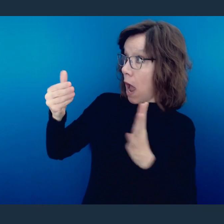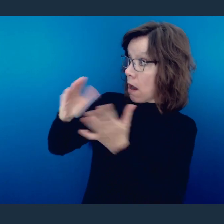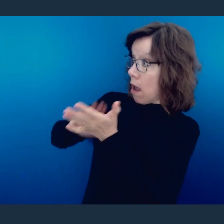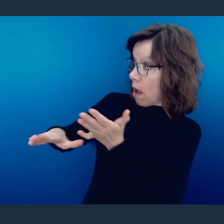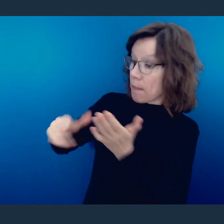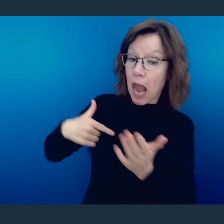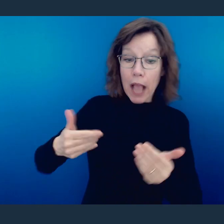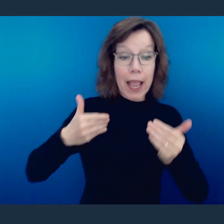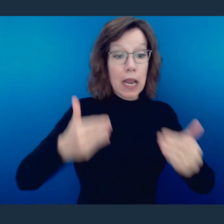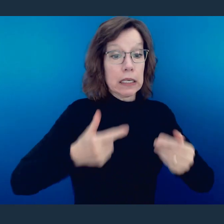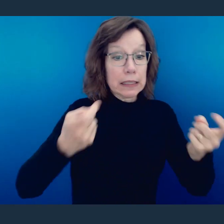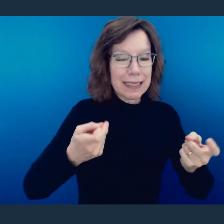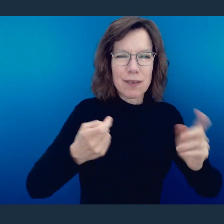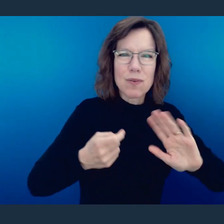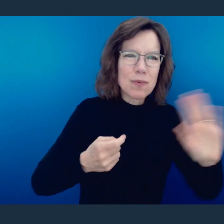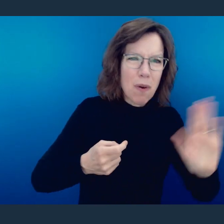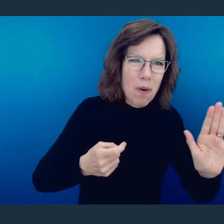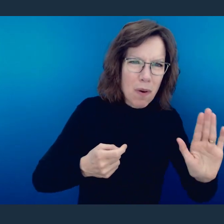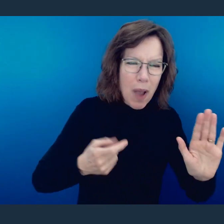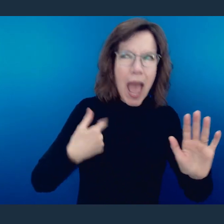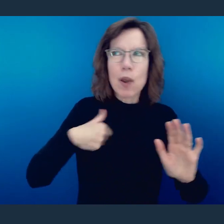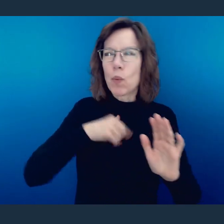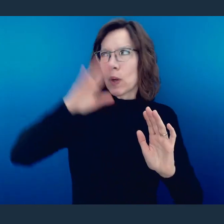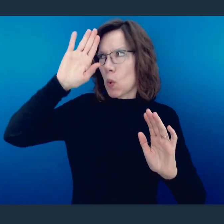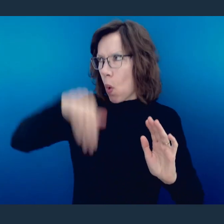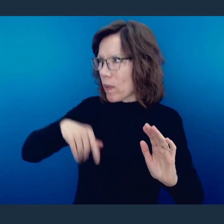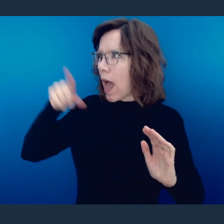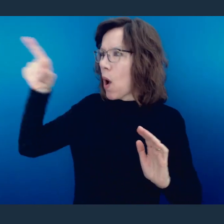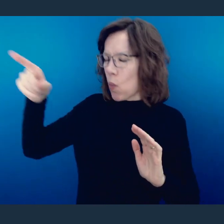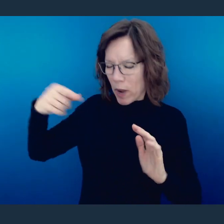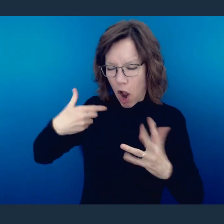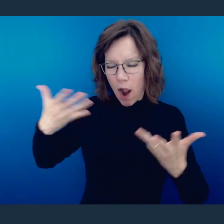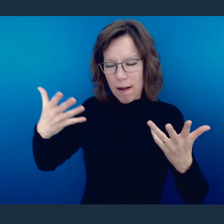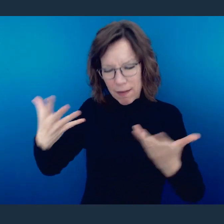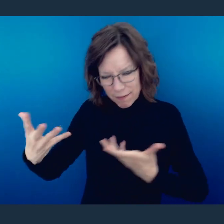have died to sin won't live in it and instead we've been resurrected, in light of the fact